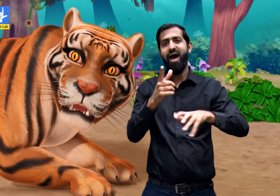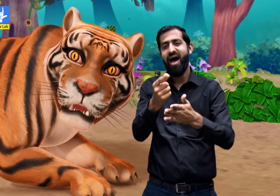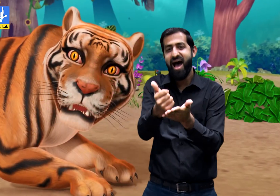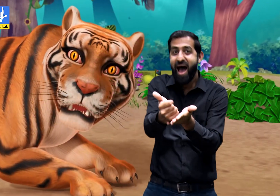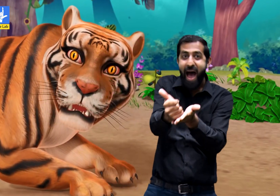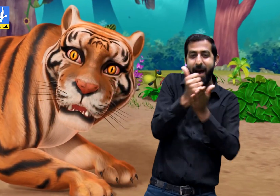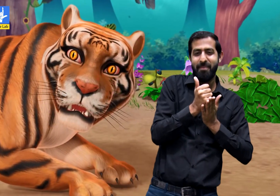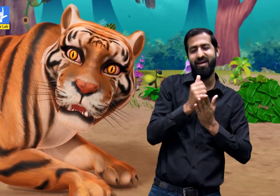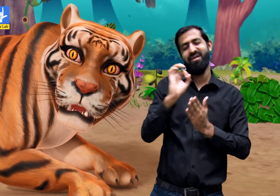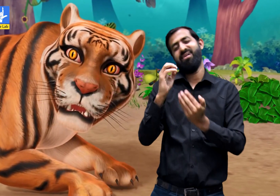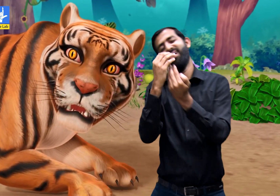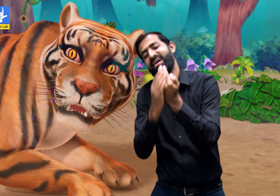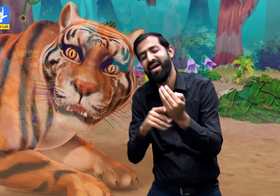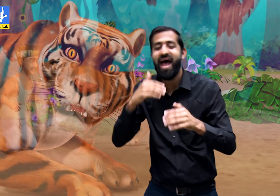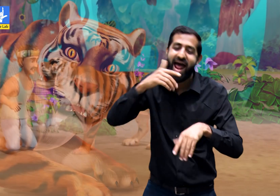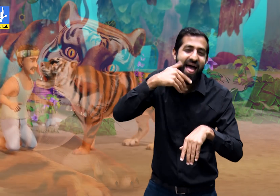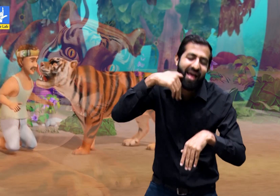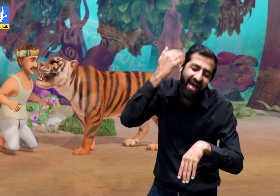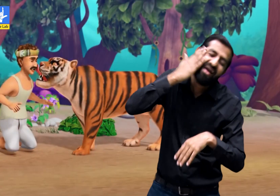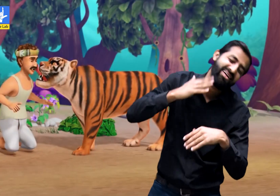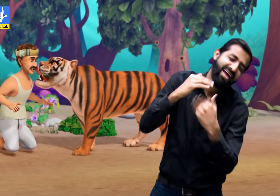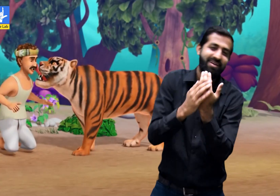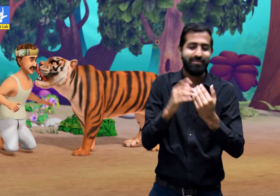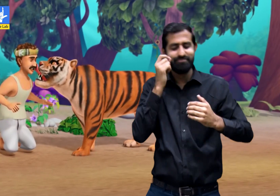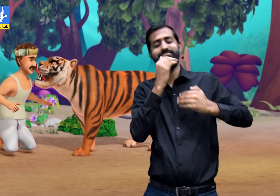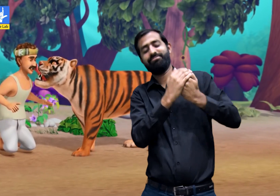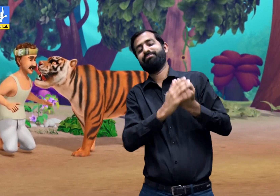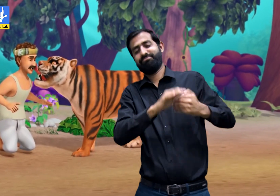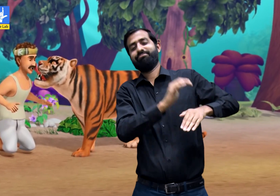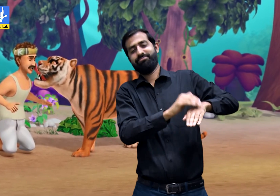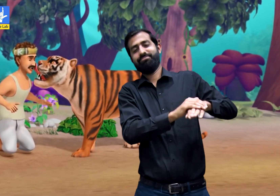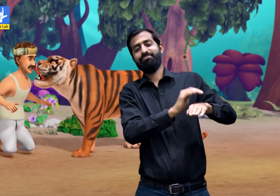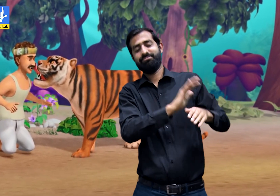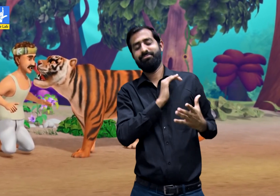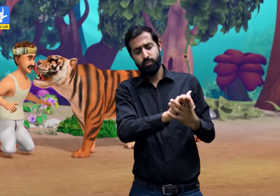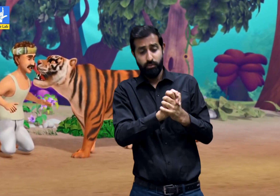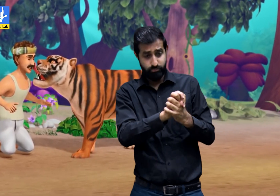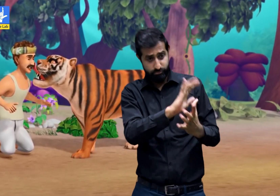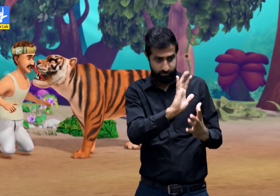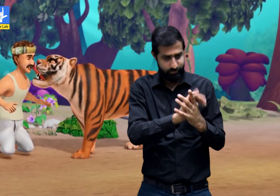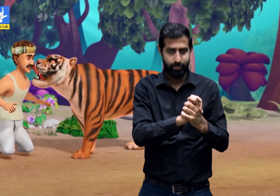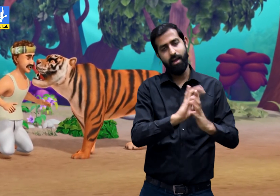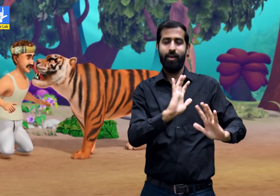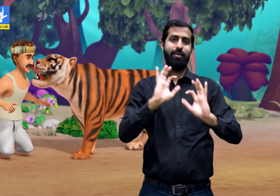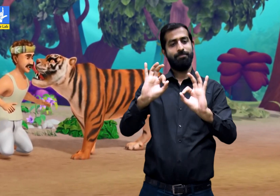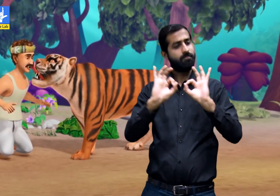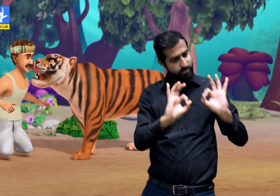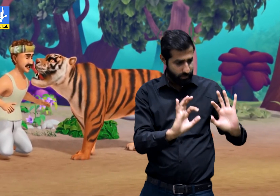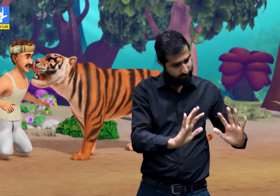The tiger was relieved and pleased with his kindness and licked him with gratitude. and they became friends.